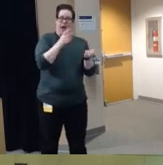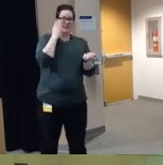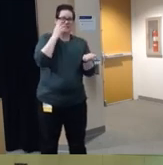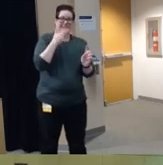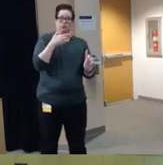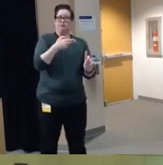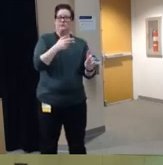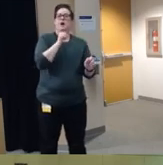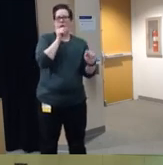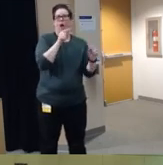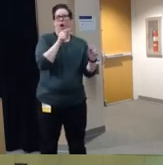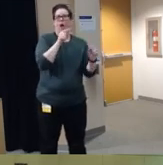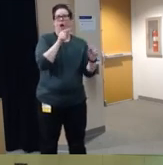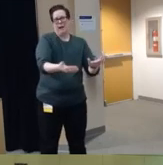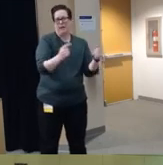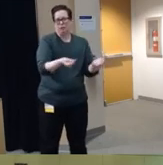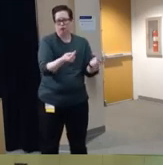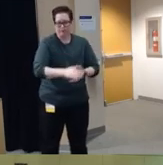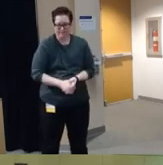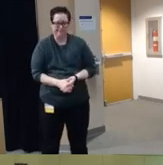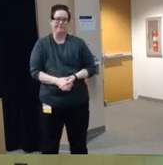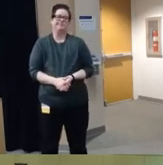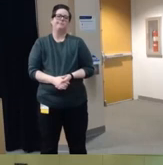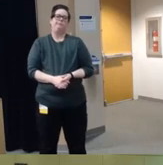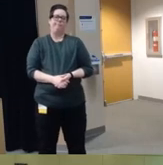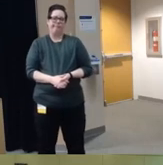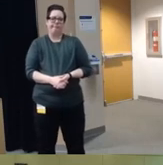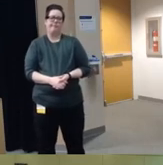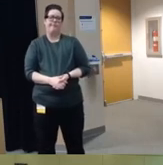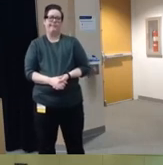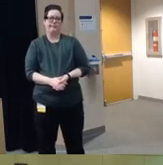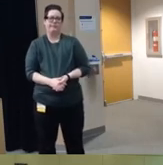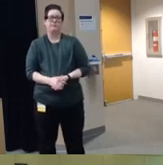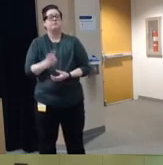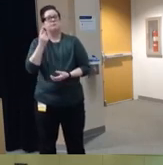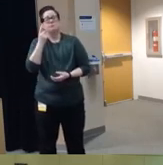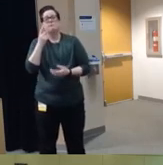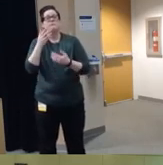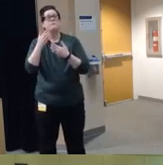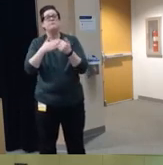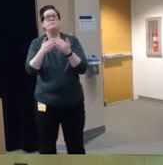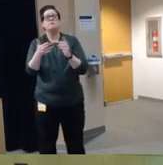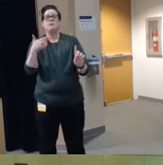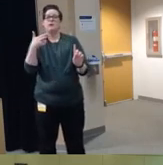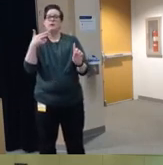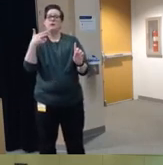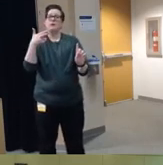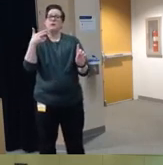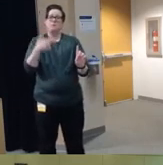injury and even when um firearm injuries AR aren't fatal um the impact can be long